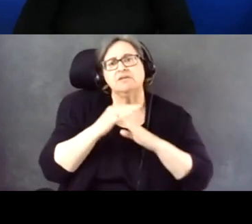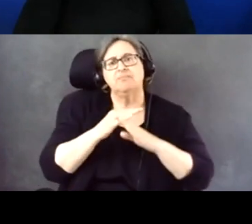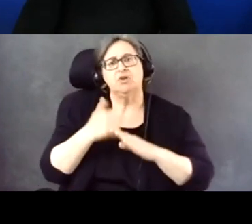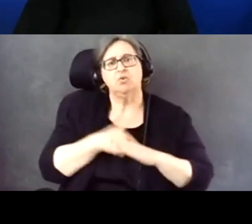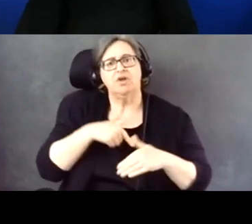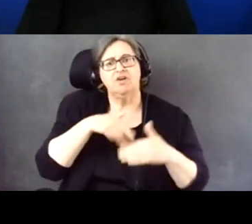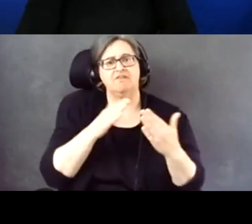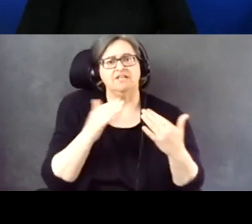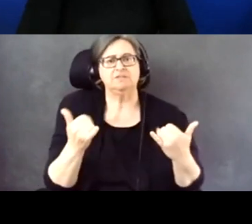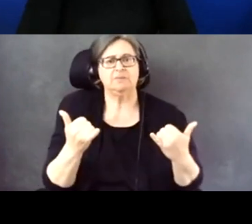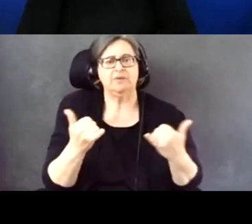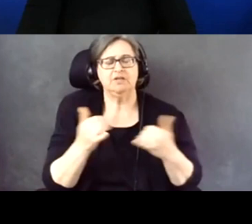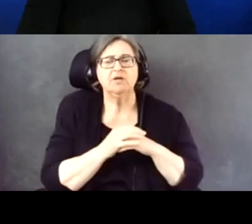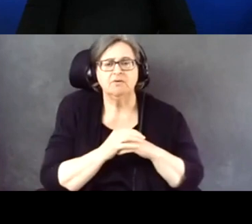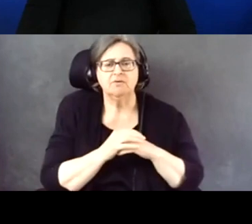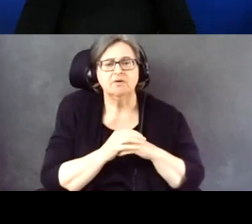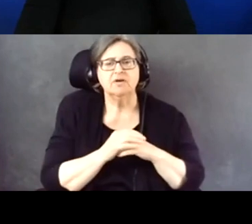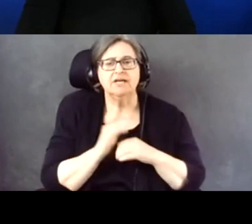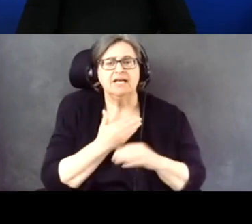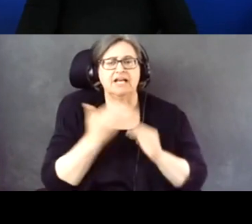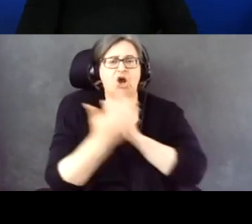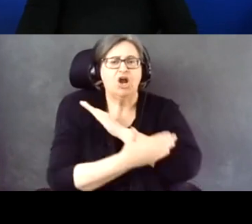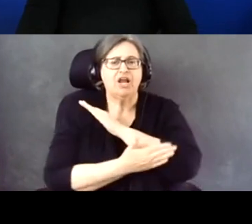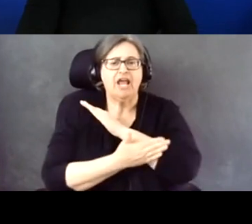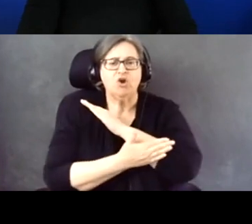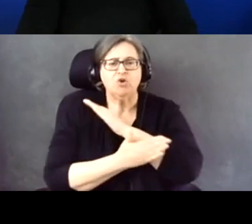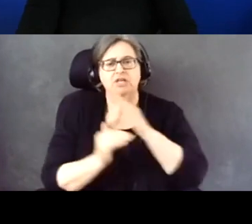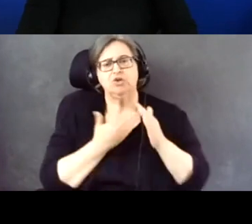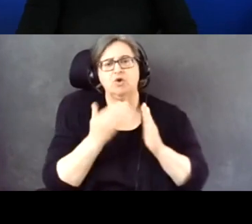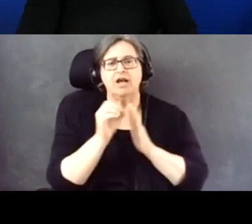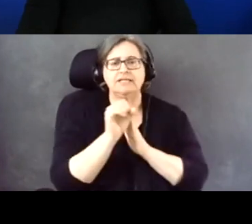here in our county or state.